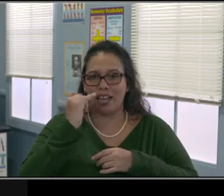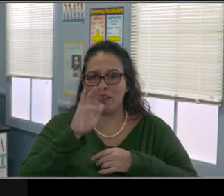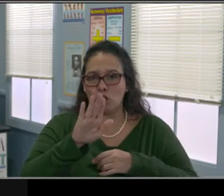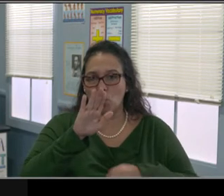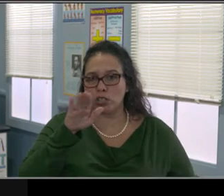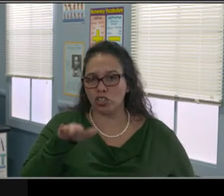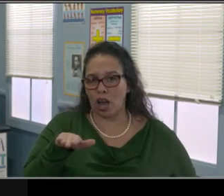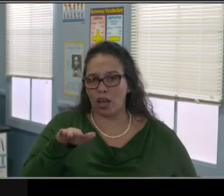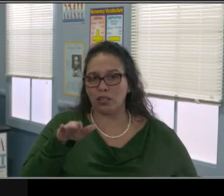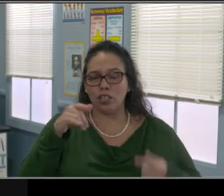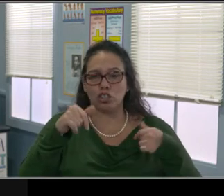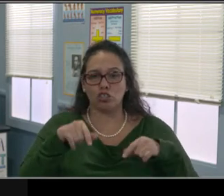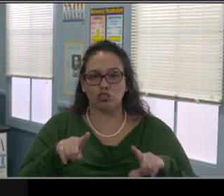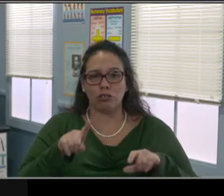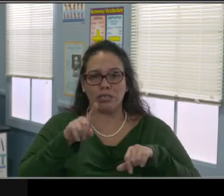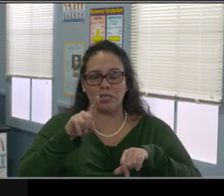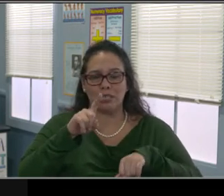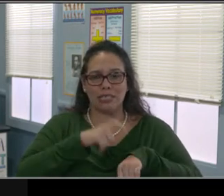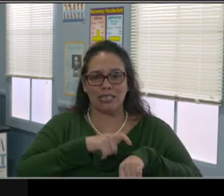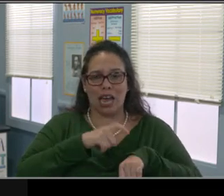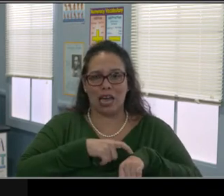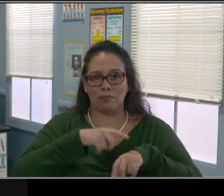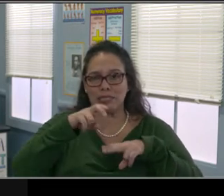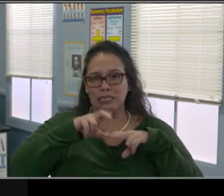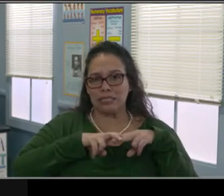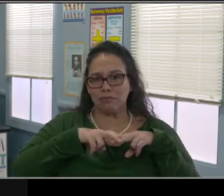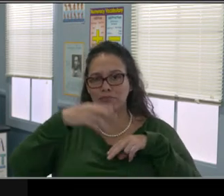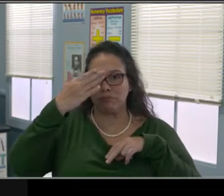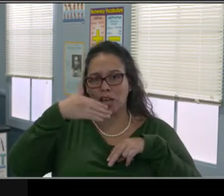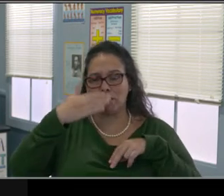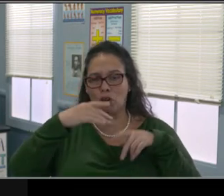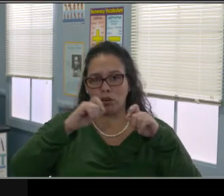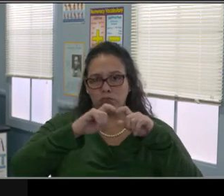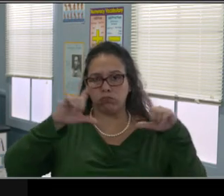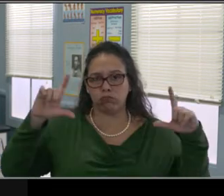As long as the children are making progress. And again, defining what progress is,